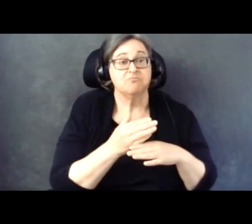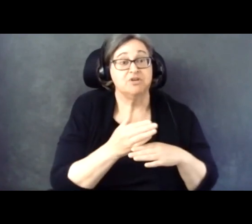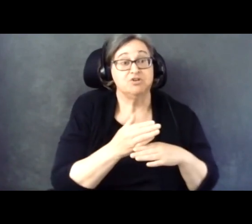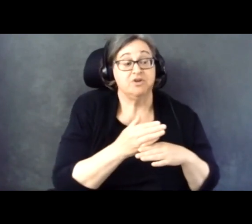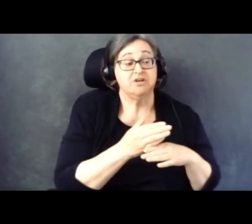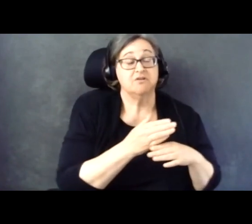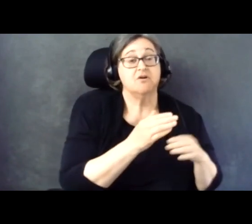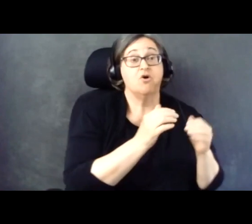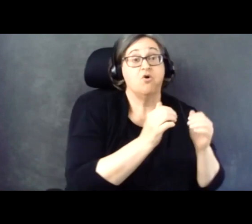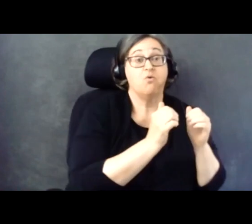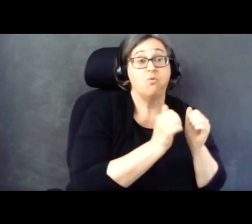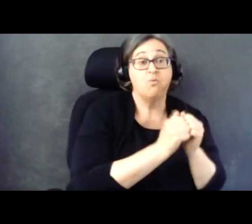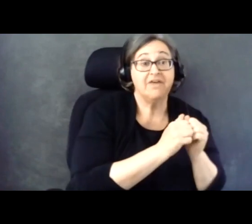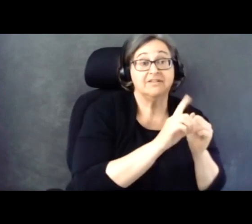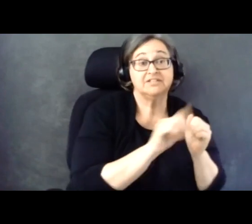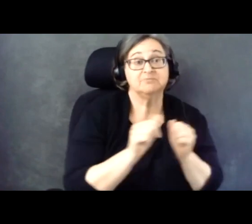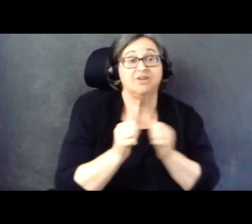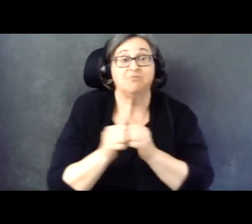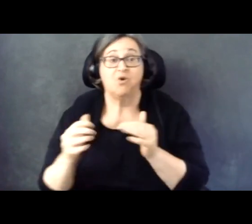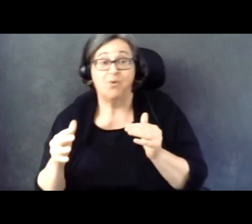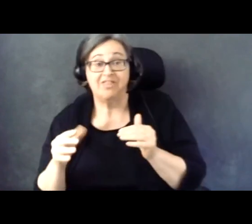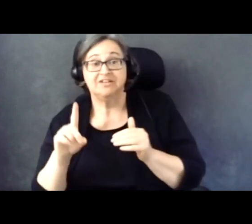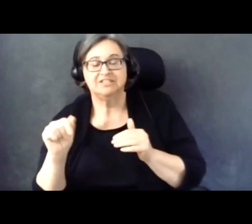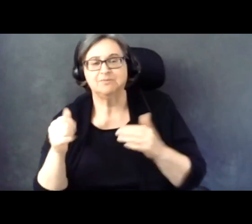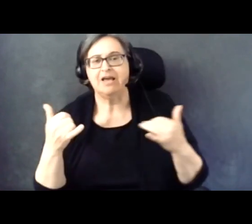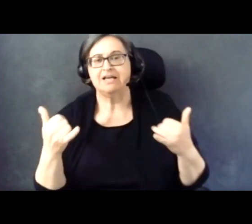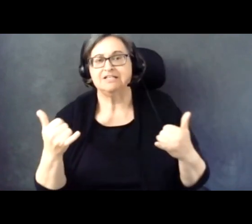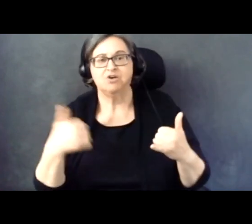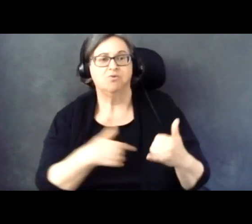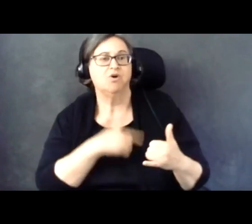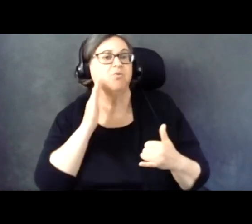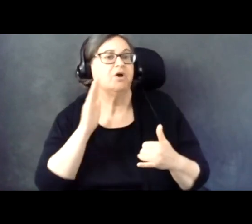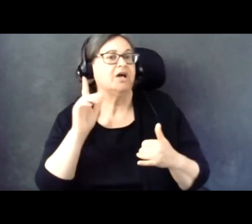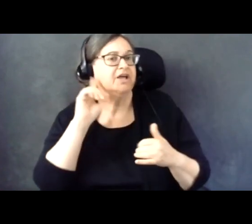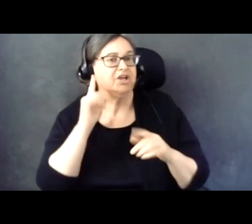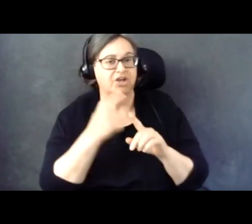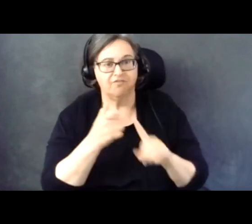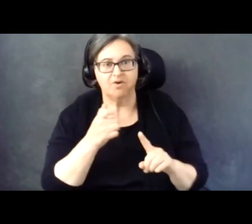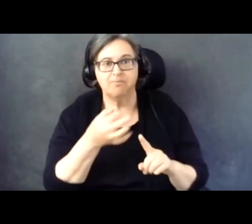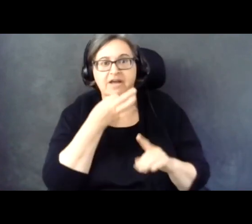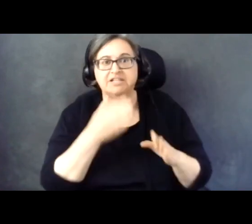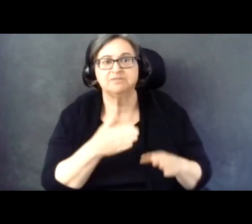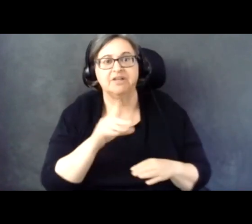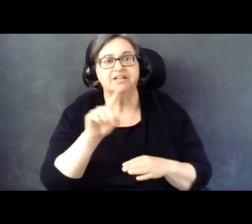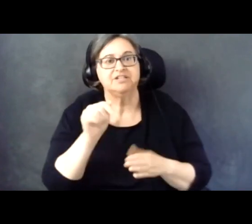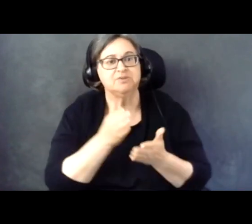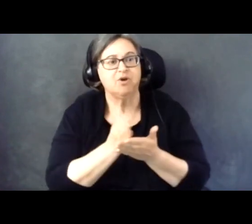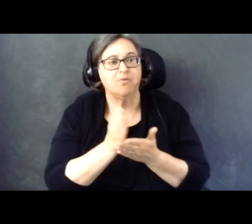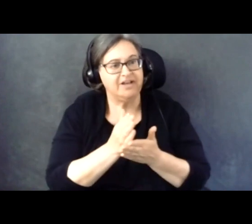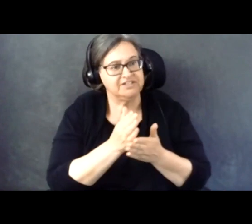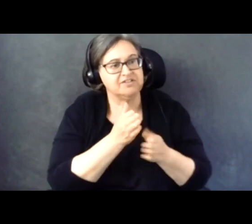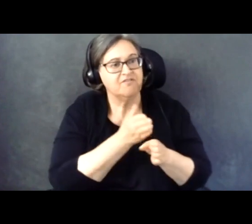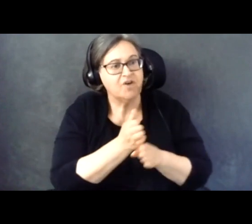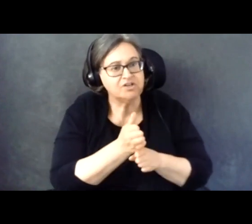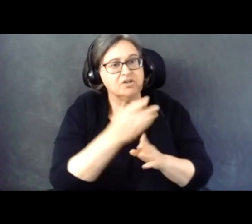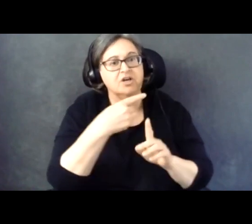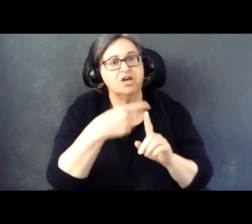and without disabilities. Today, we will hear from experts in the Disability Rights field, as well as voting rights, and